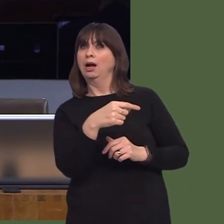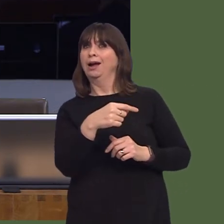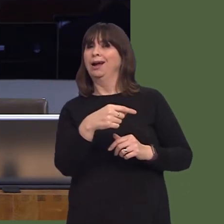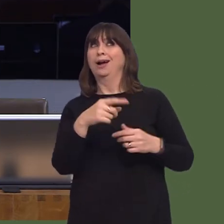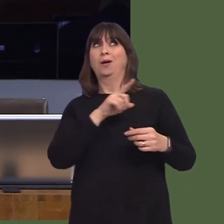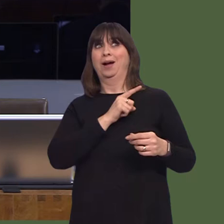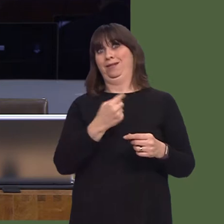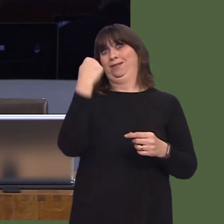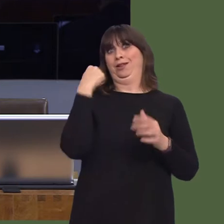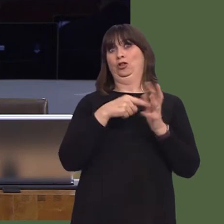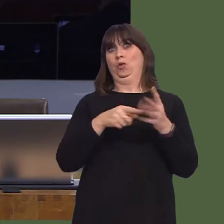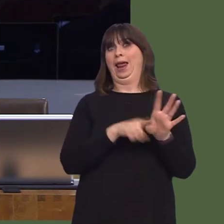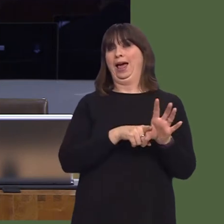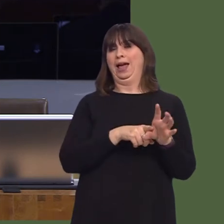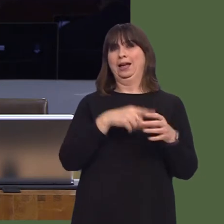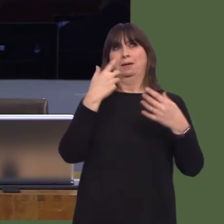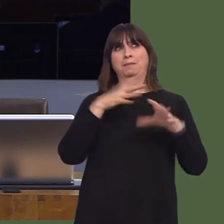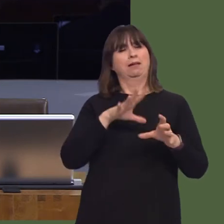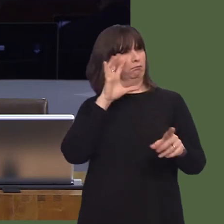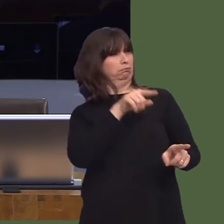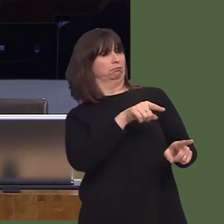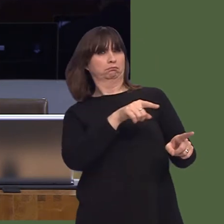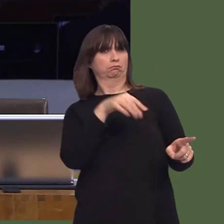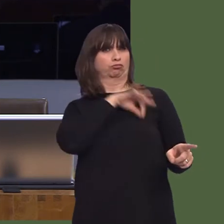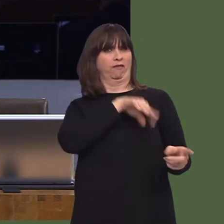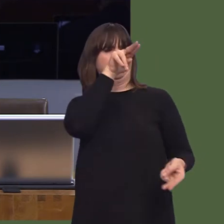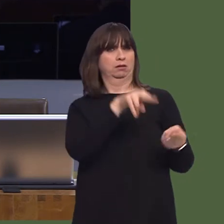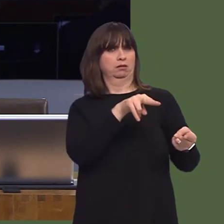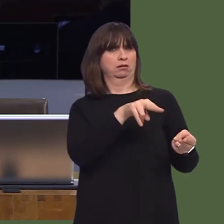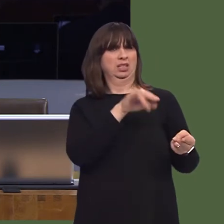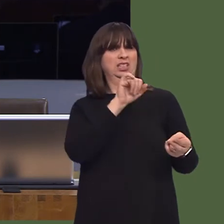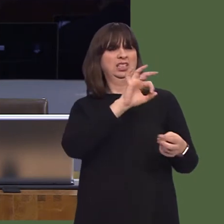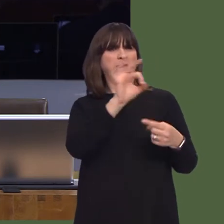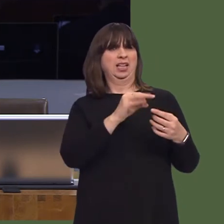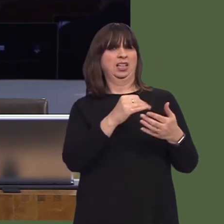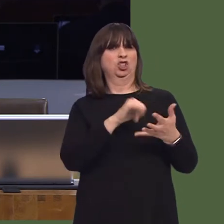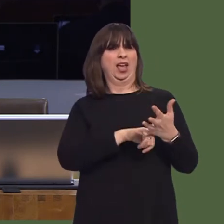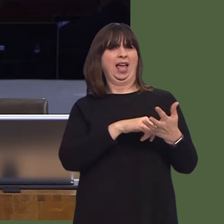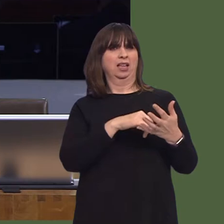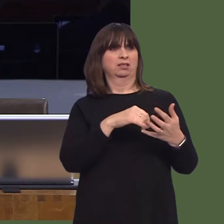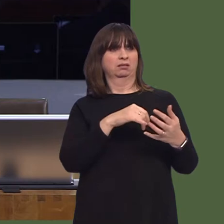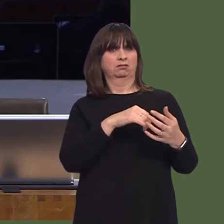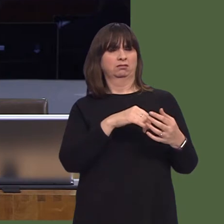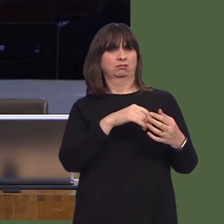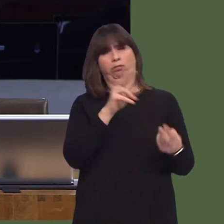In 1999 I remember Dr Phil Williams standing up in the previous Chamber and telling us all about broadband, and none of us knew what he was talking about, and he acknowledged that,